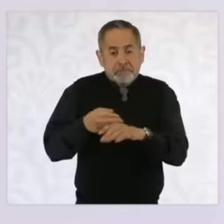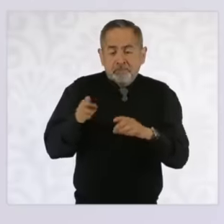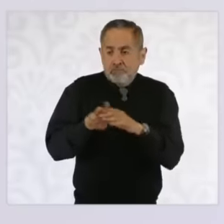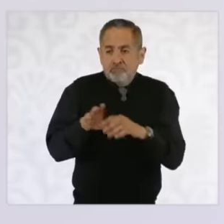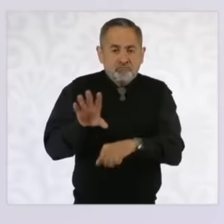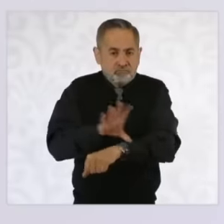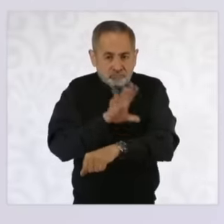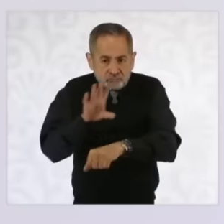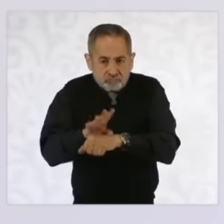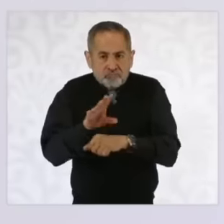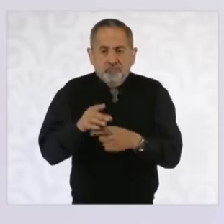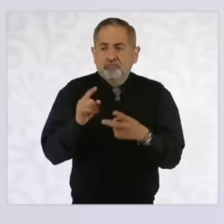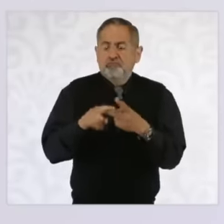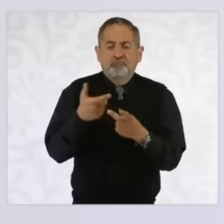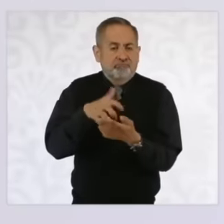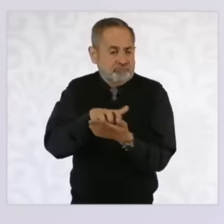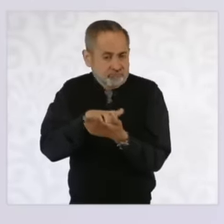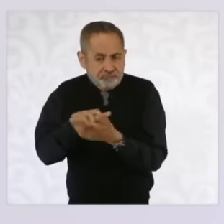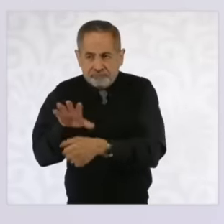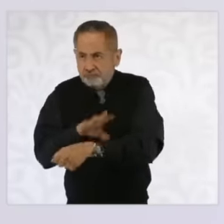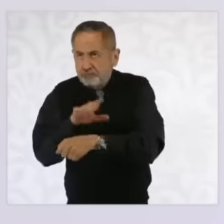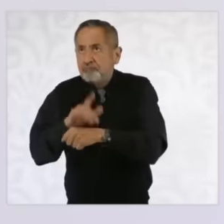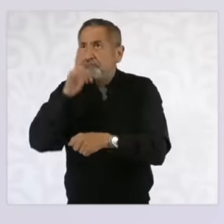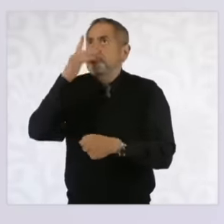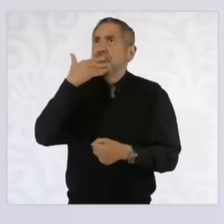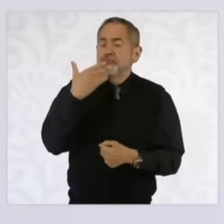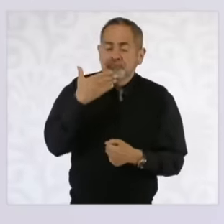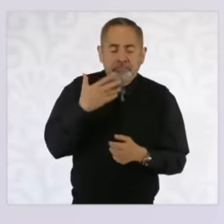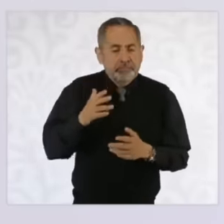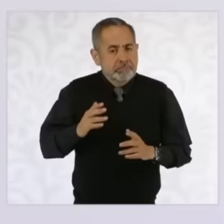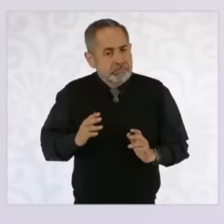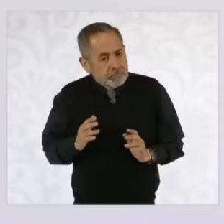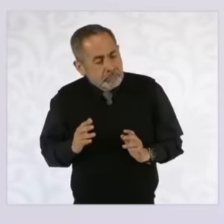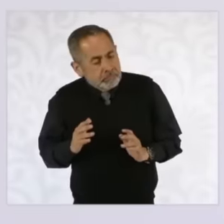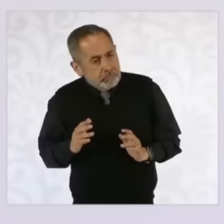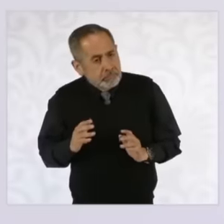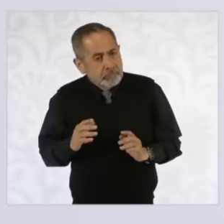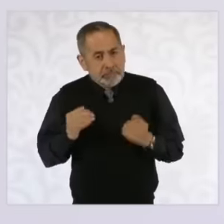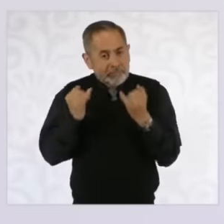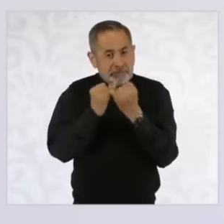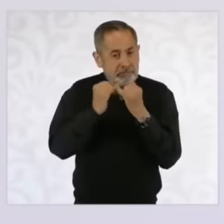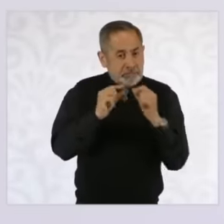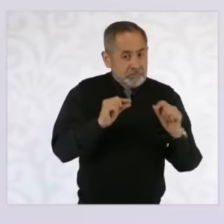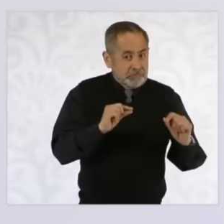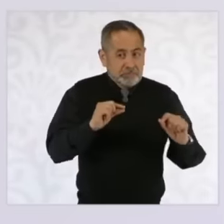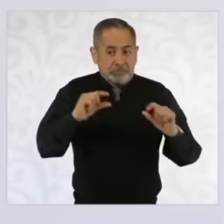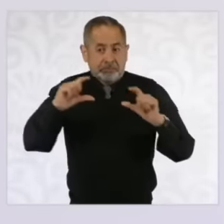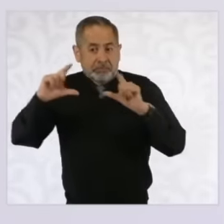energy saving, and then today we know that they should not necessarily grow at the same speed